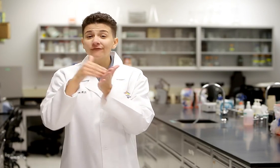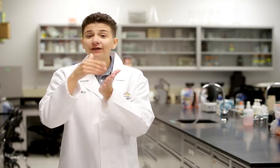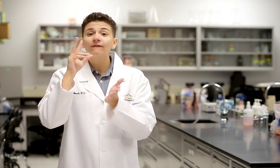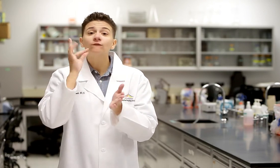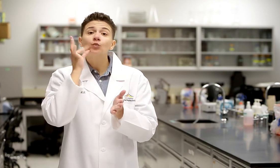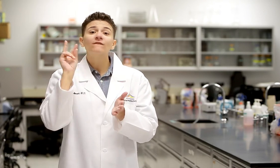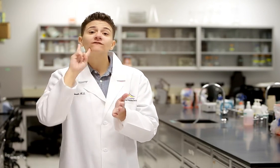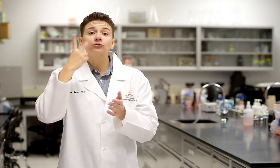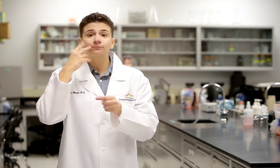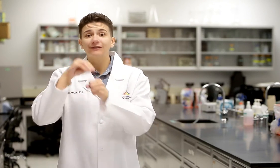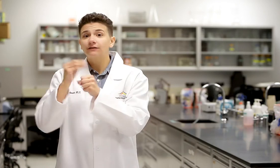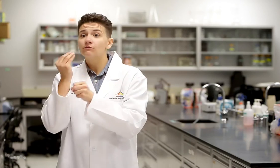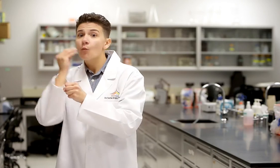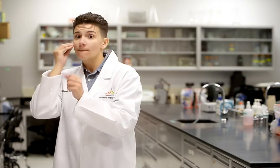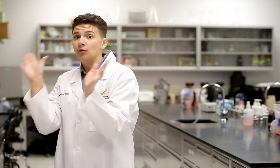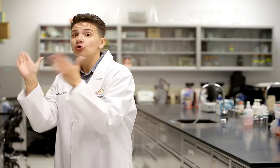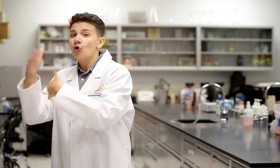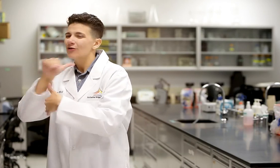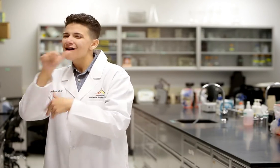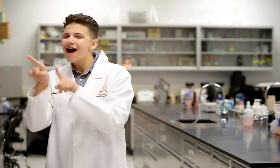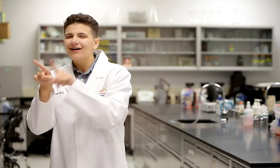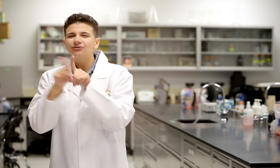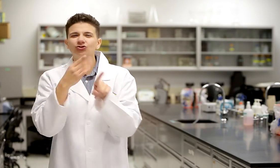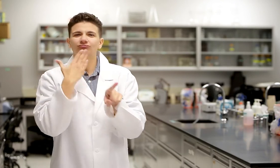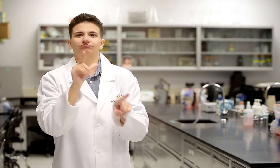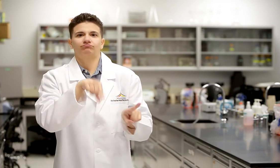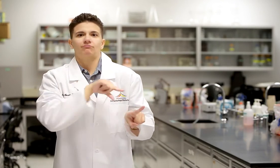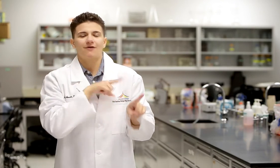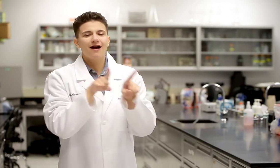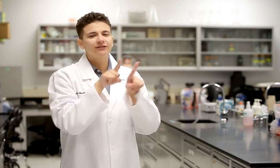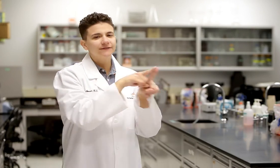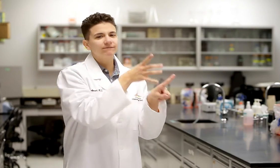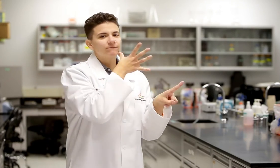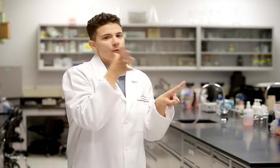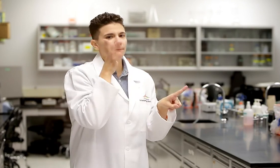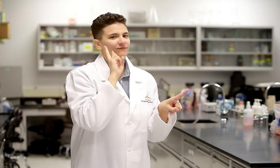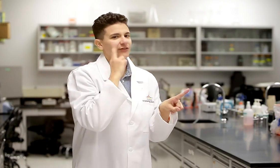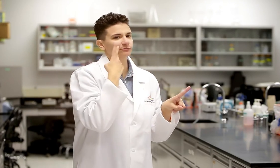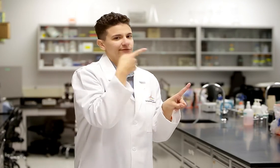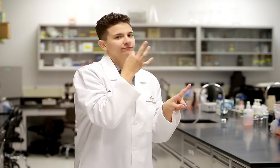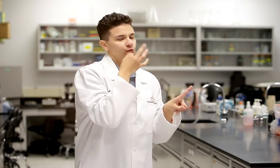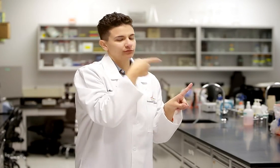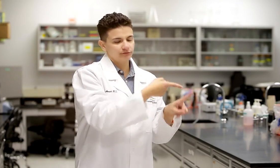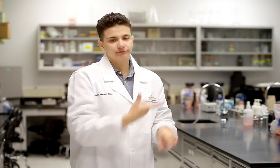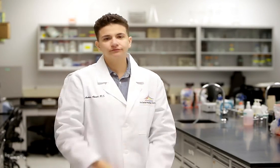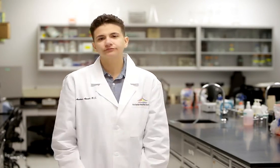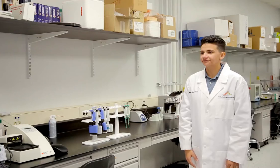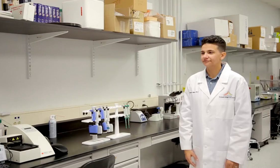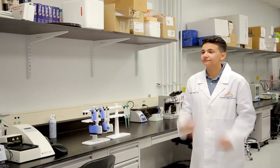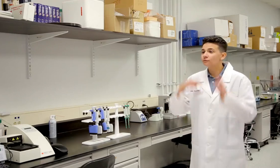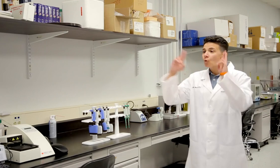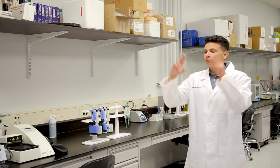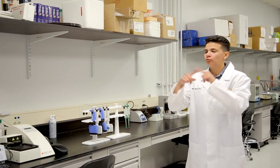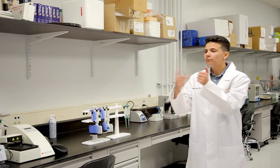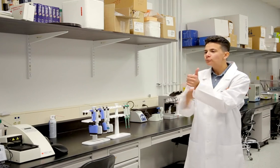Often the quality of fruits and vegetables grown in home gardens pales in comparison to those found in farm-grown produce.